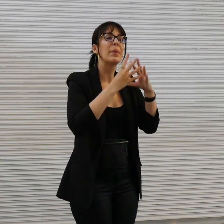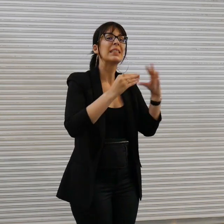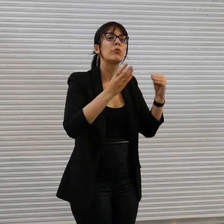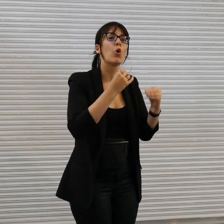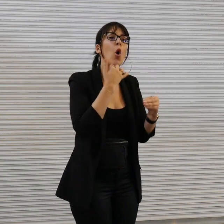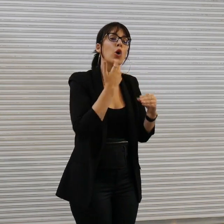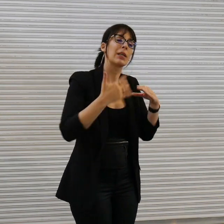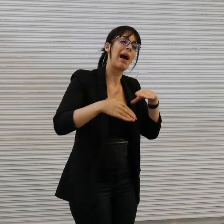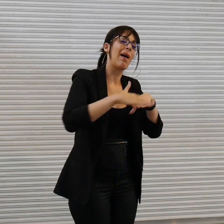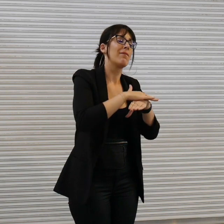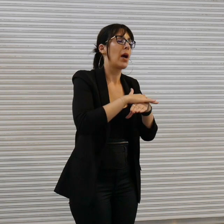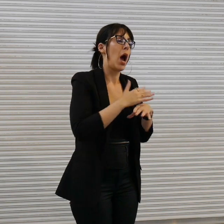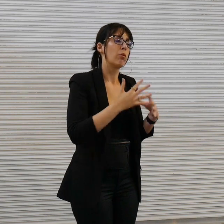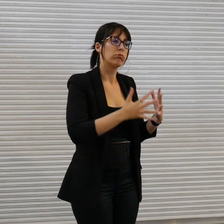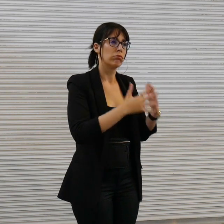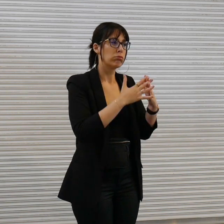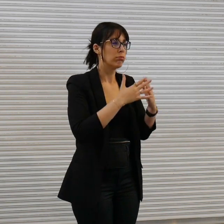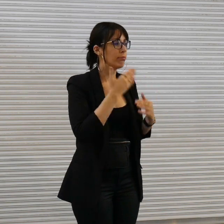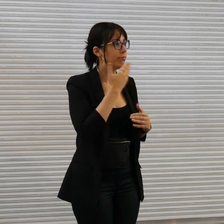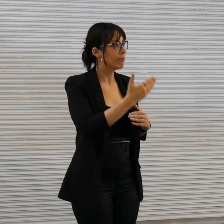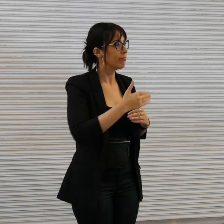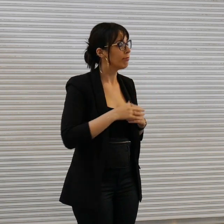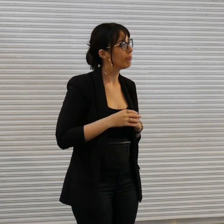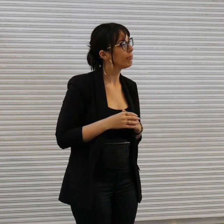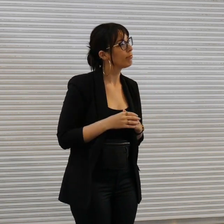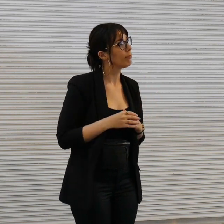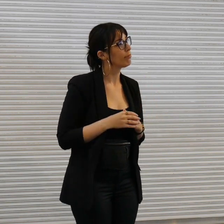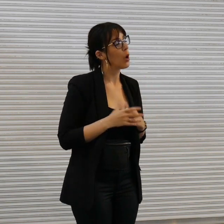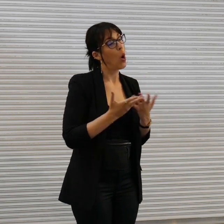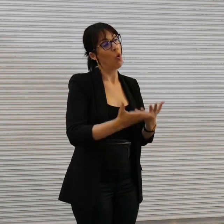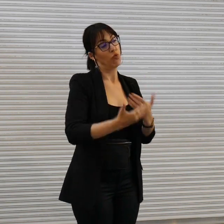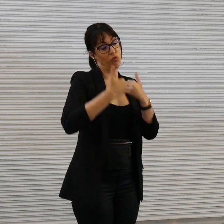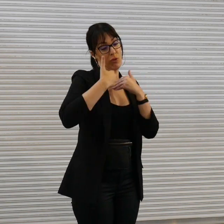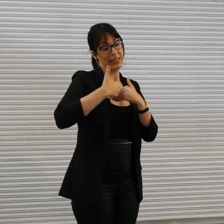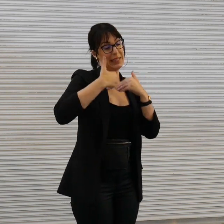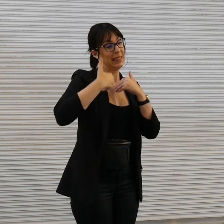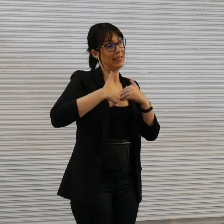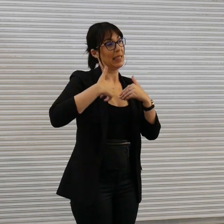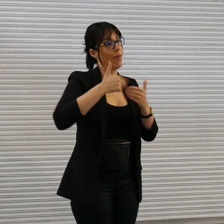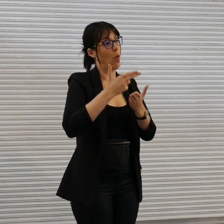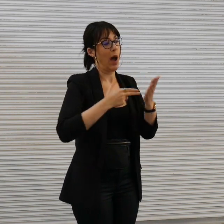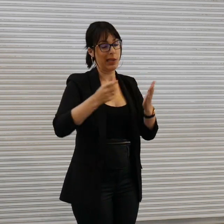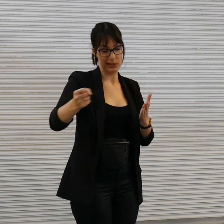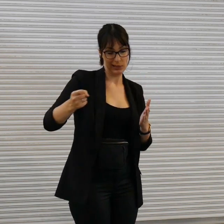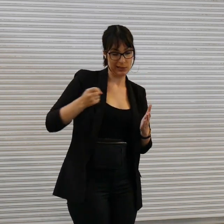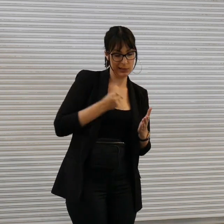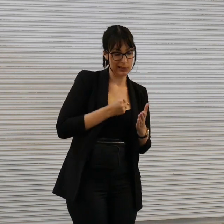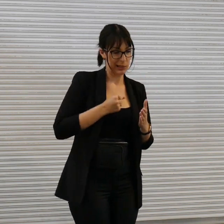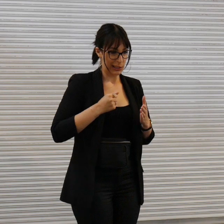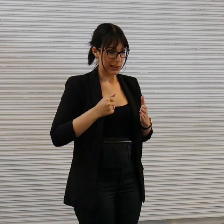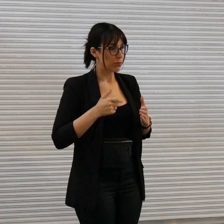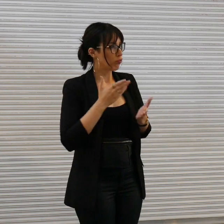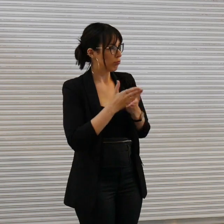are really valuable um residencies are such an important part of artist practices they provide